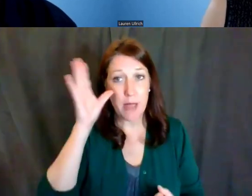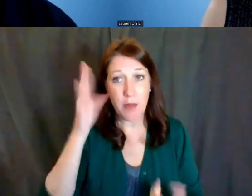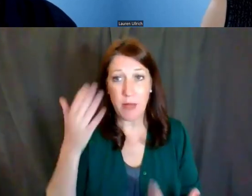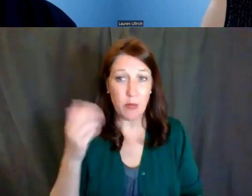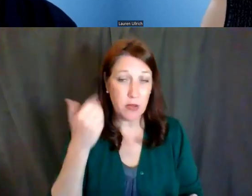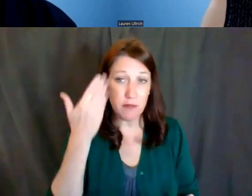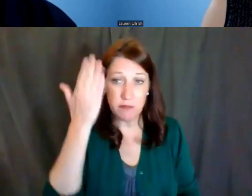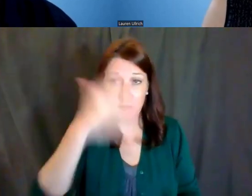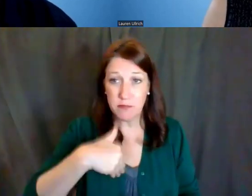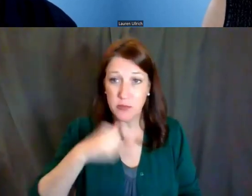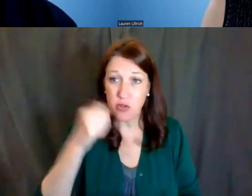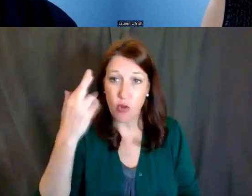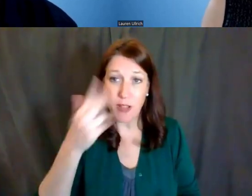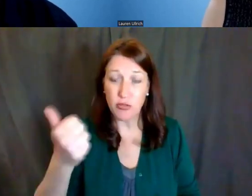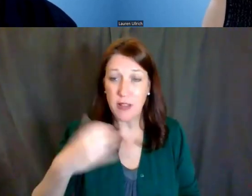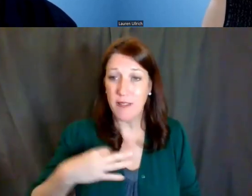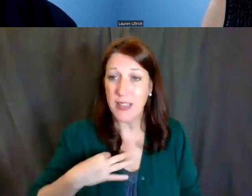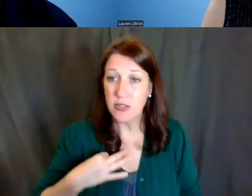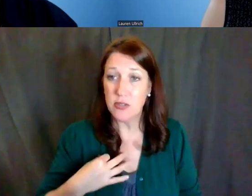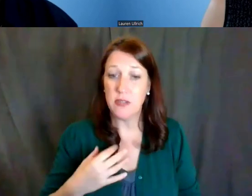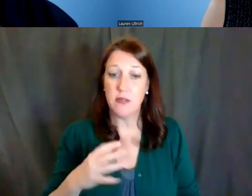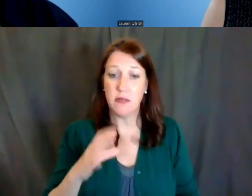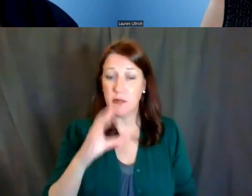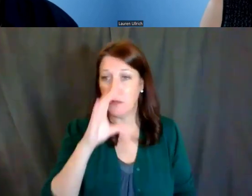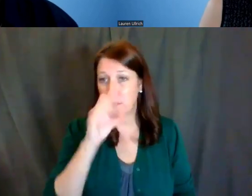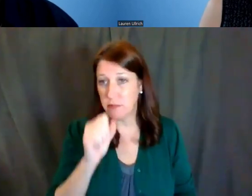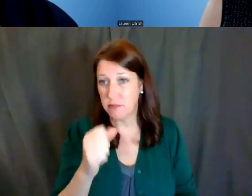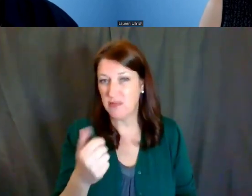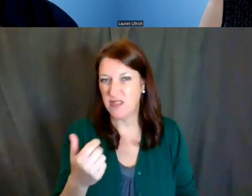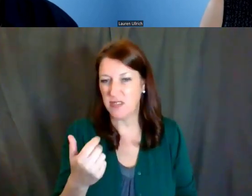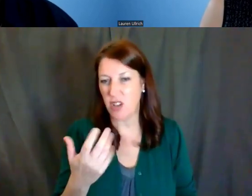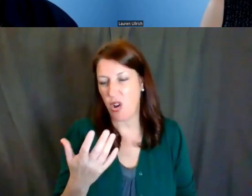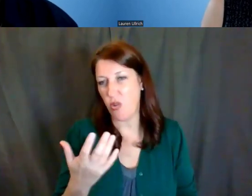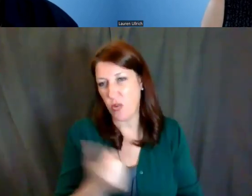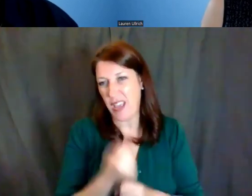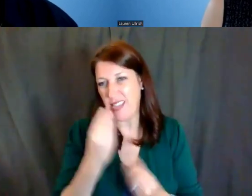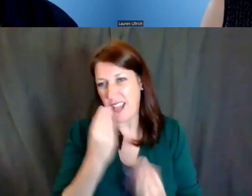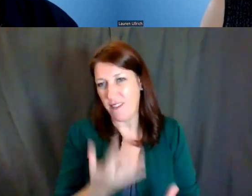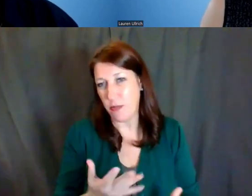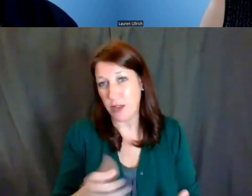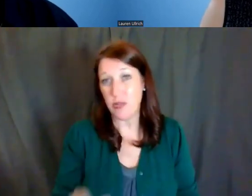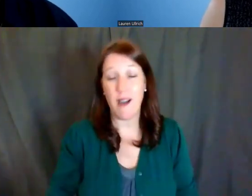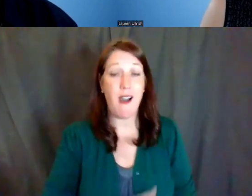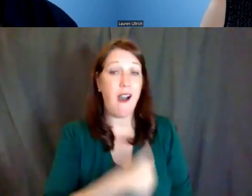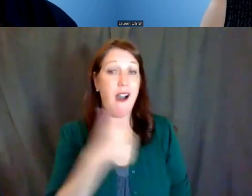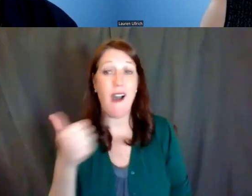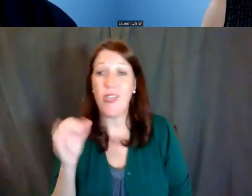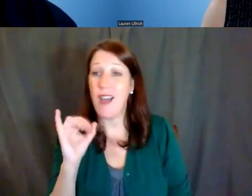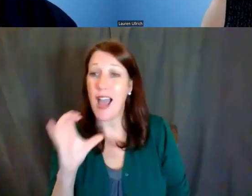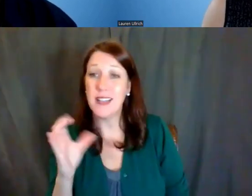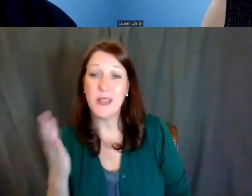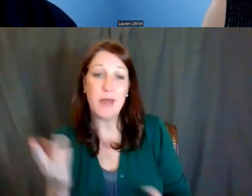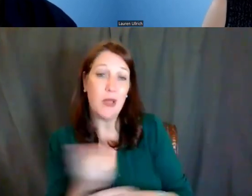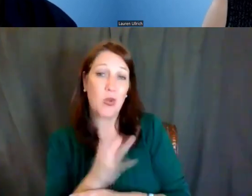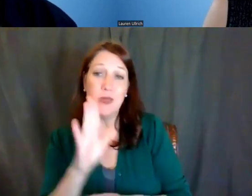so you wouldn't get that information. Other ICs may use that information very differently.